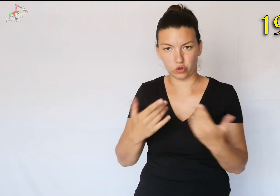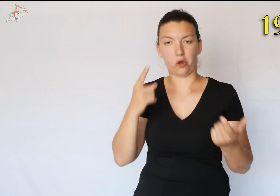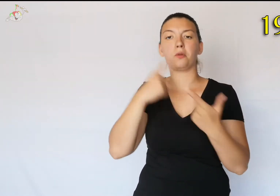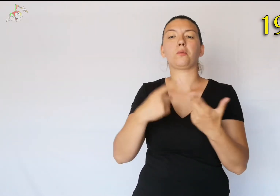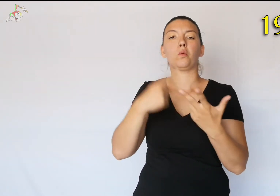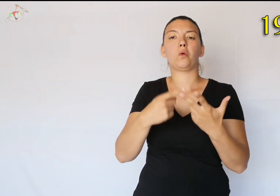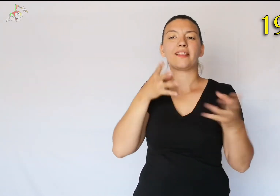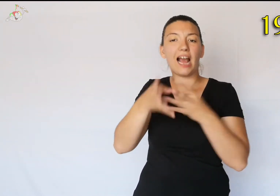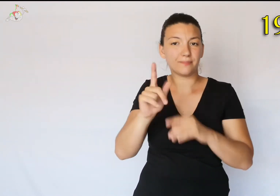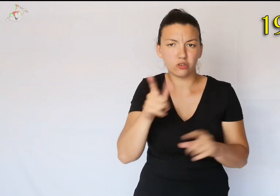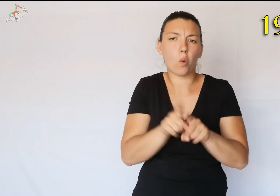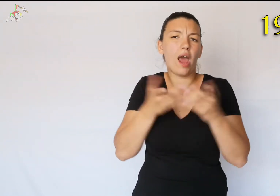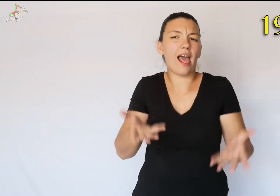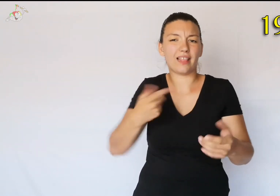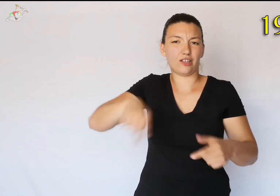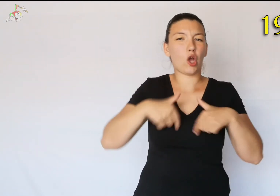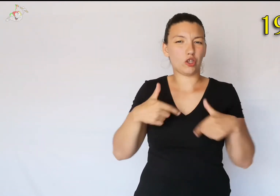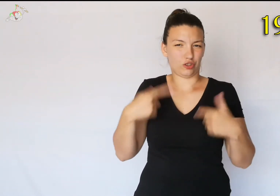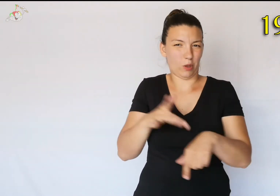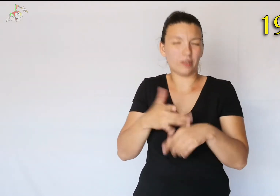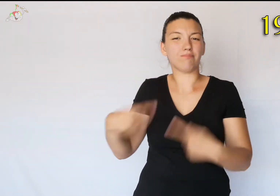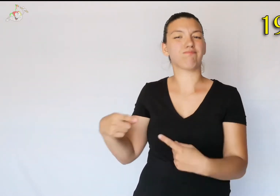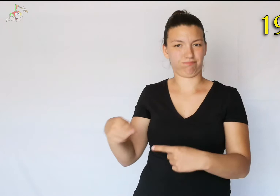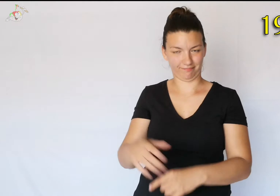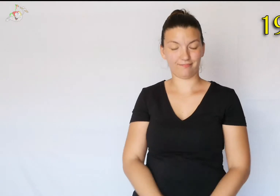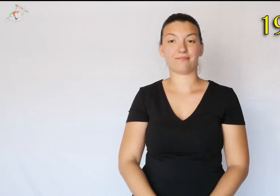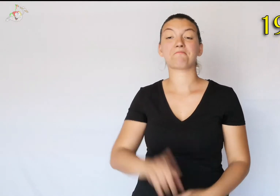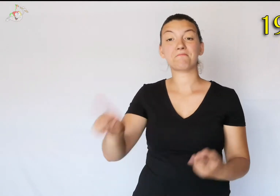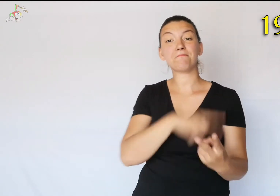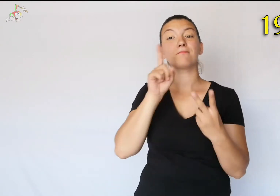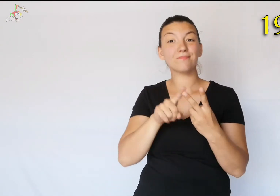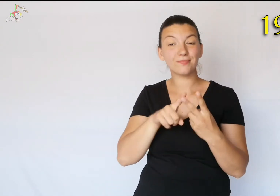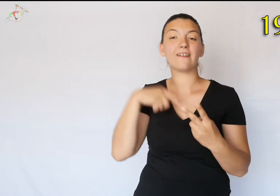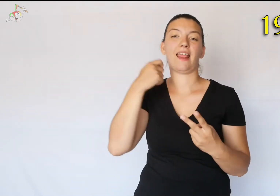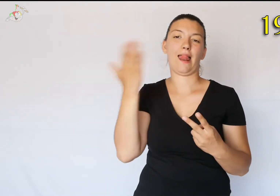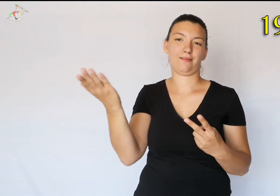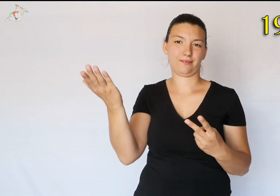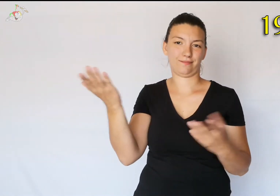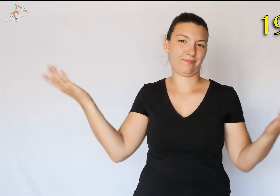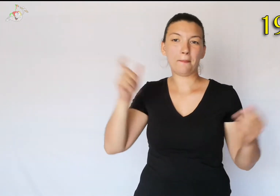and is not transparent just like the current swimsuits. Second: because of the movies.